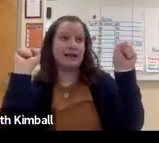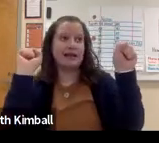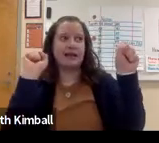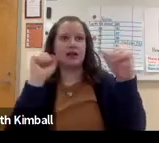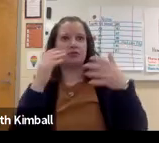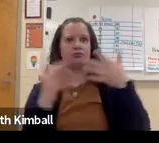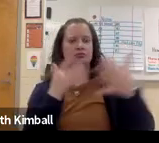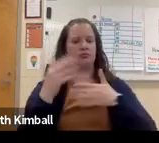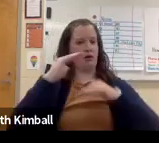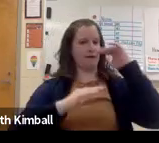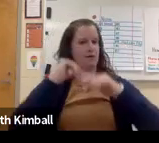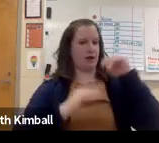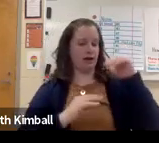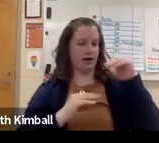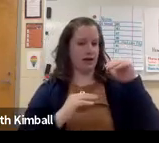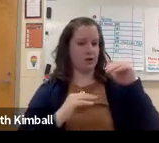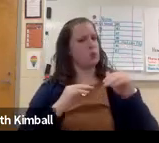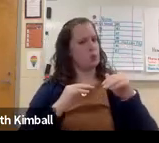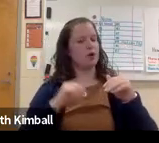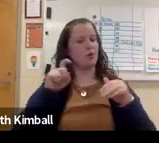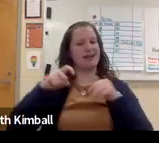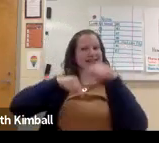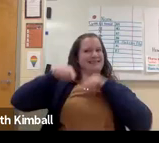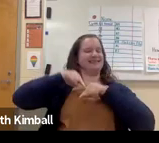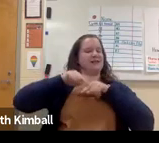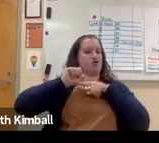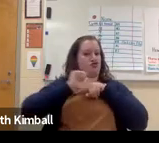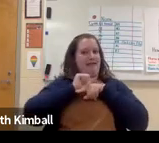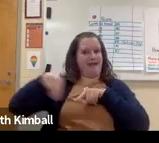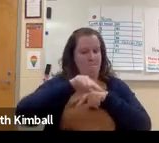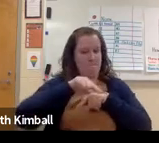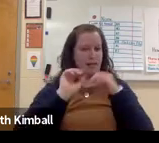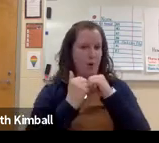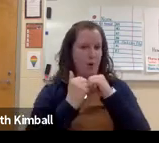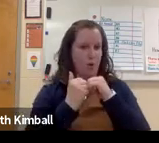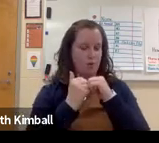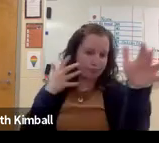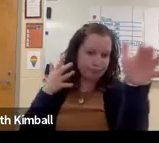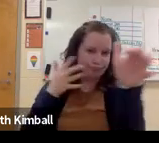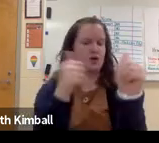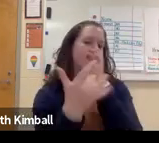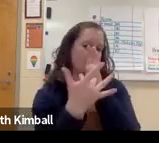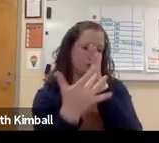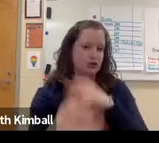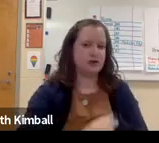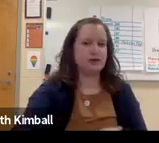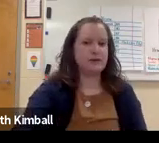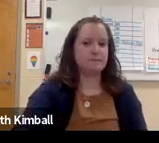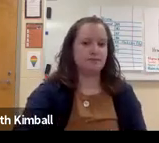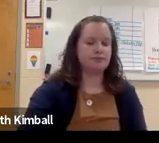in the professional setting. And also to be able to use technology safely. And so this is the opportunity where